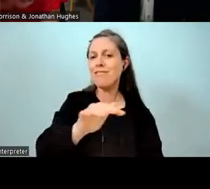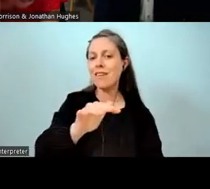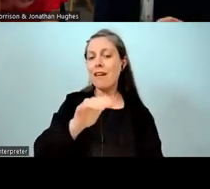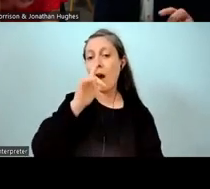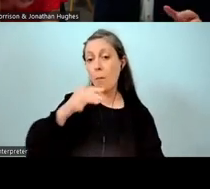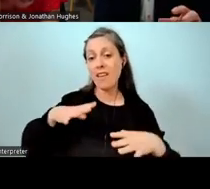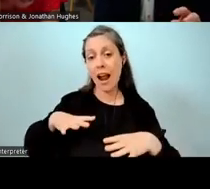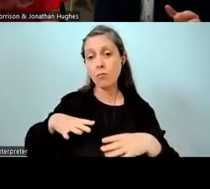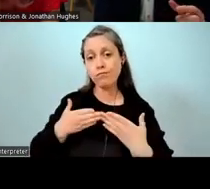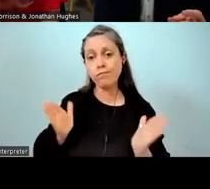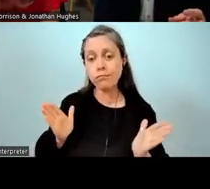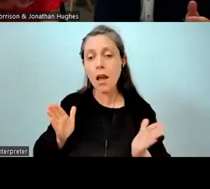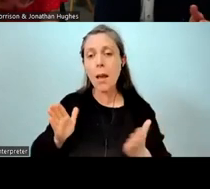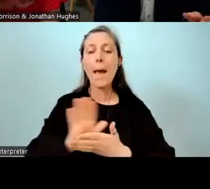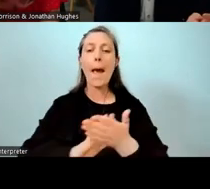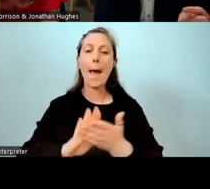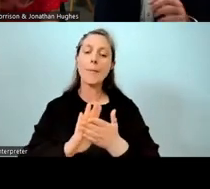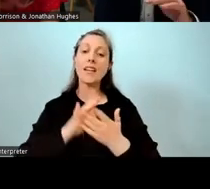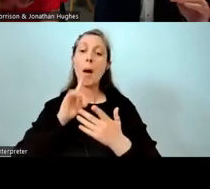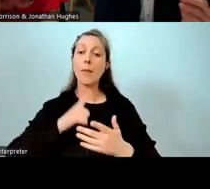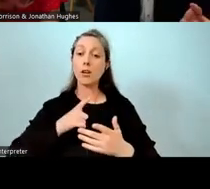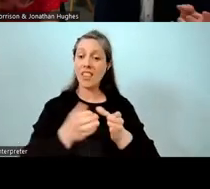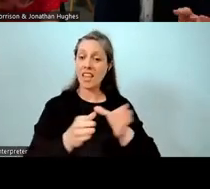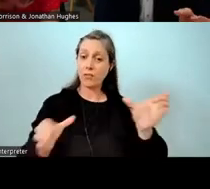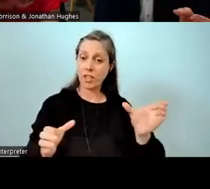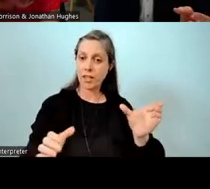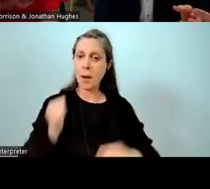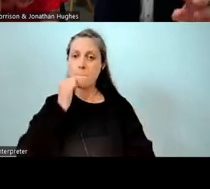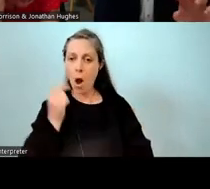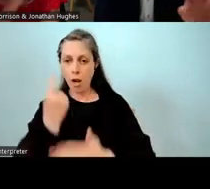So what it provided with a differentiated approach for the whole school in Māori medium.